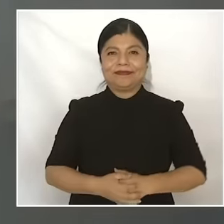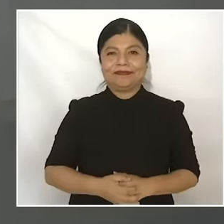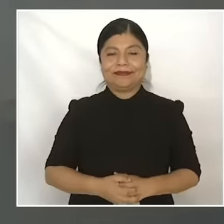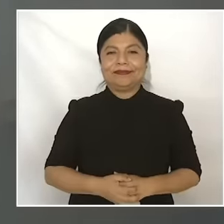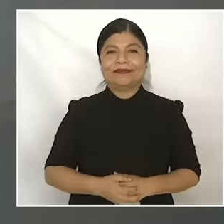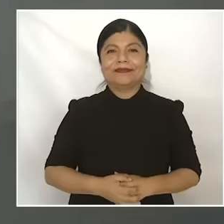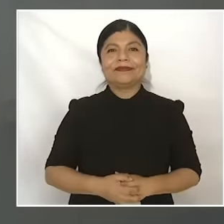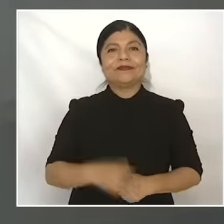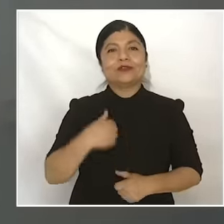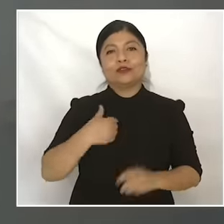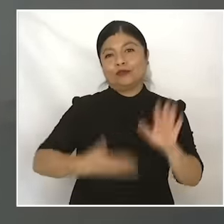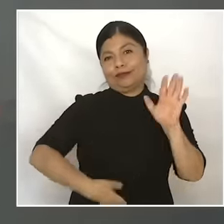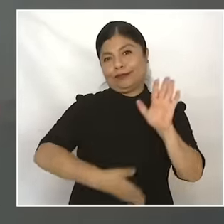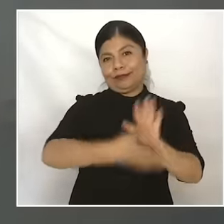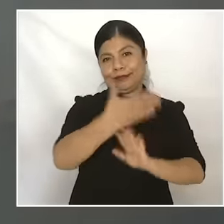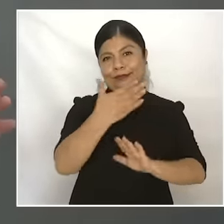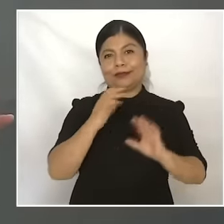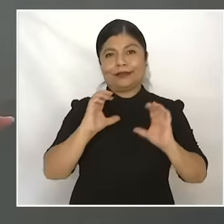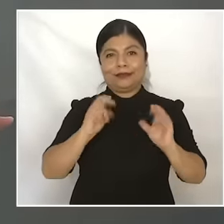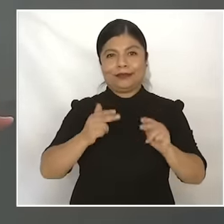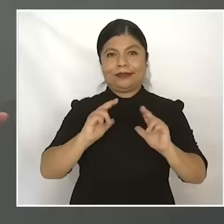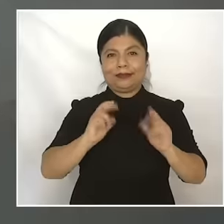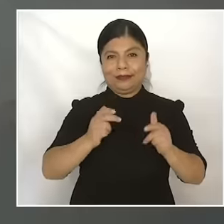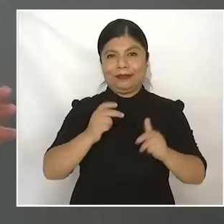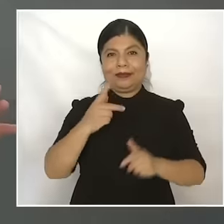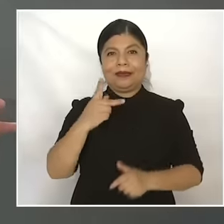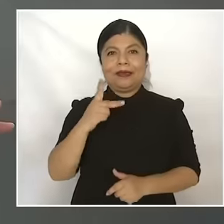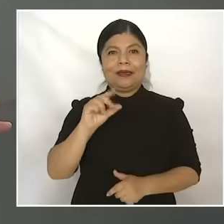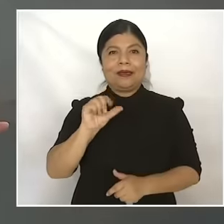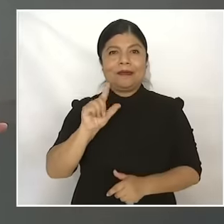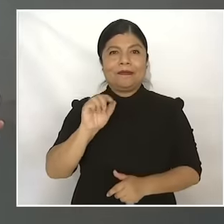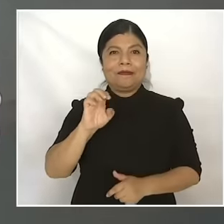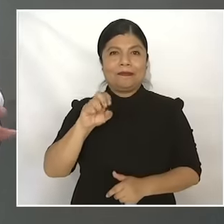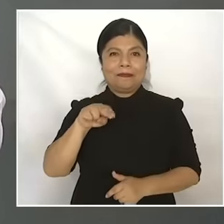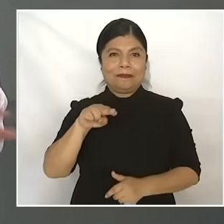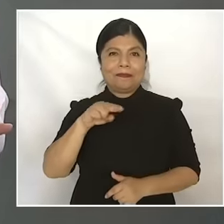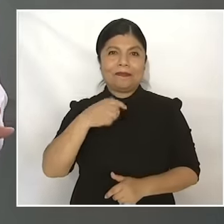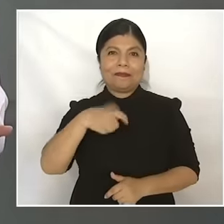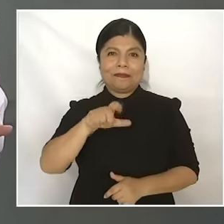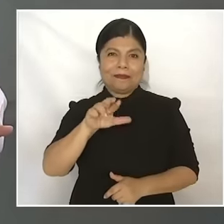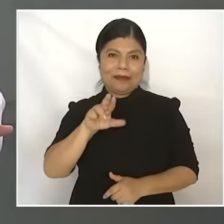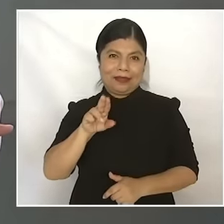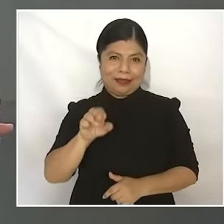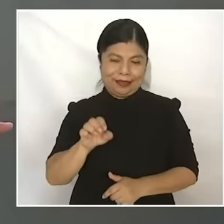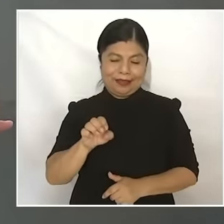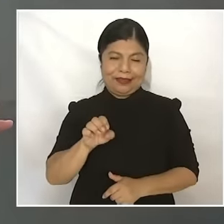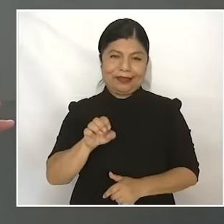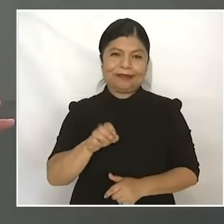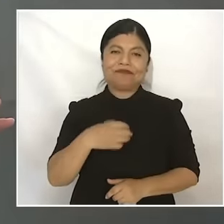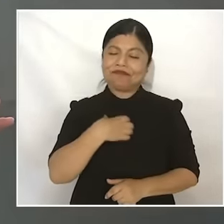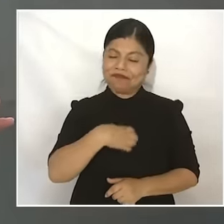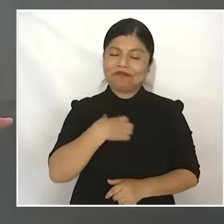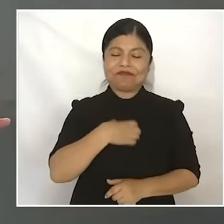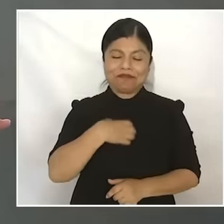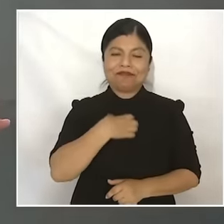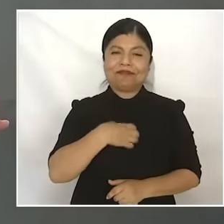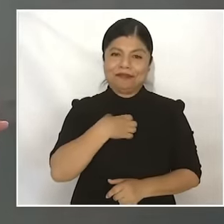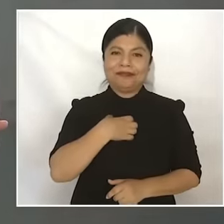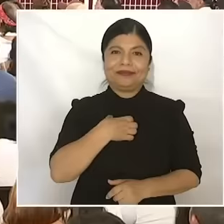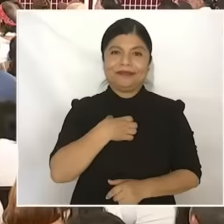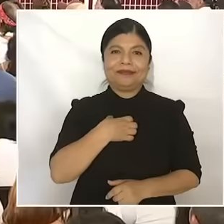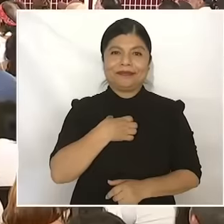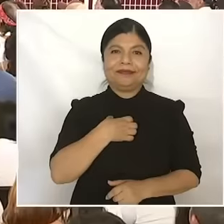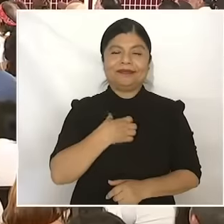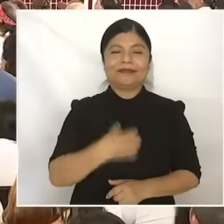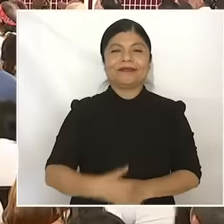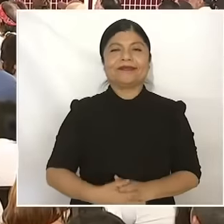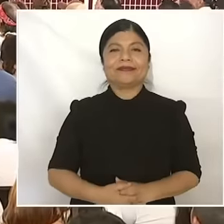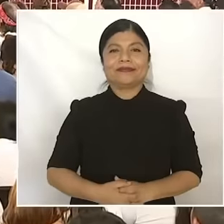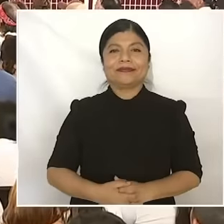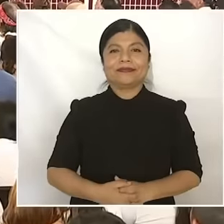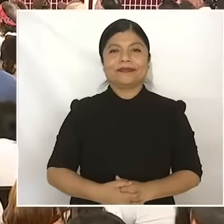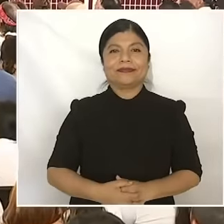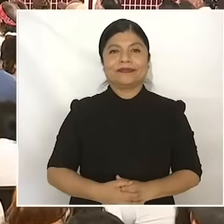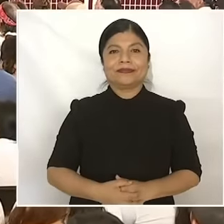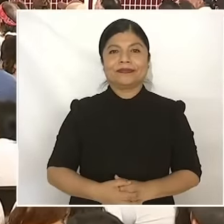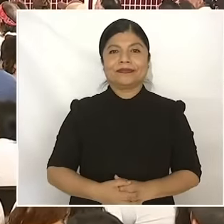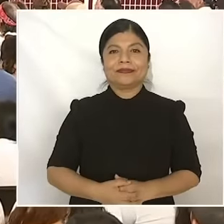Palenque, happy because Furthermore, I do not want to be a Caudillo nor do I want to be a